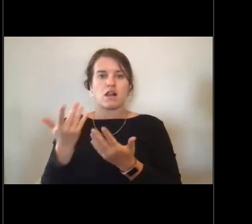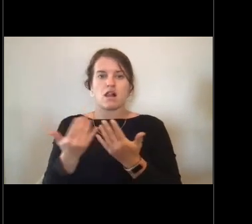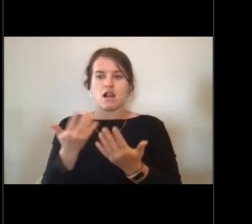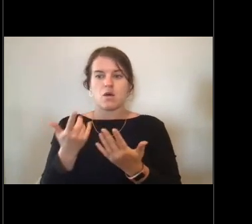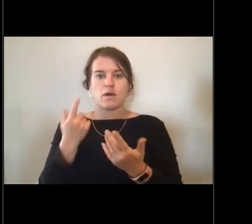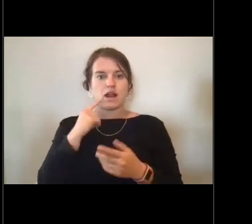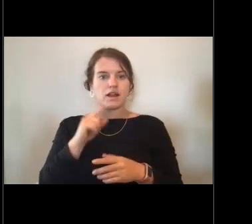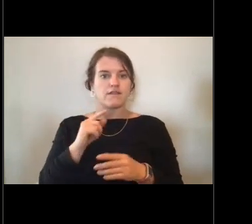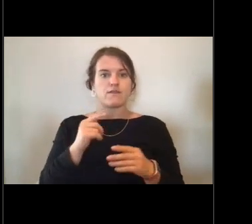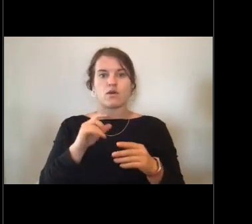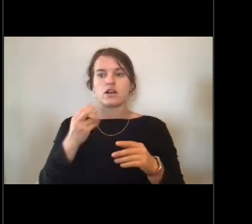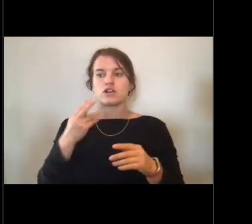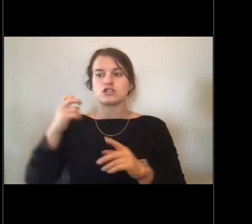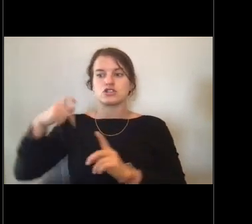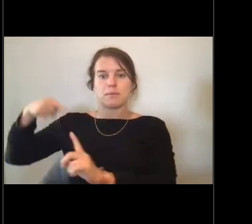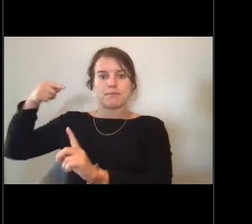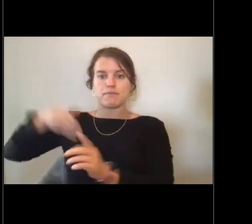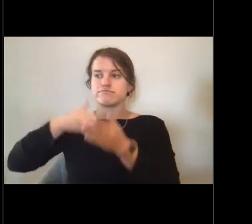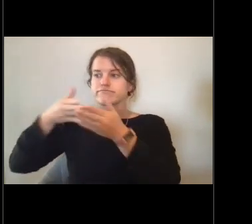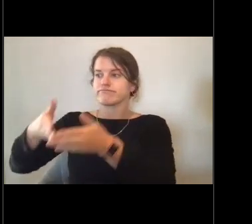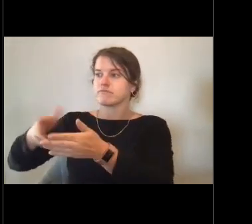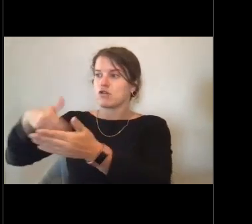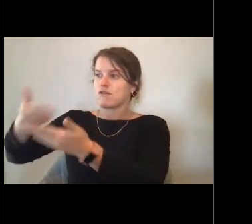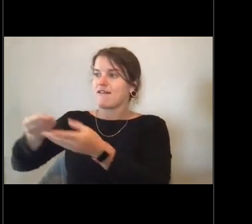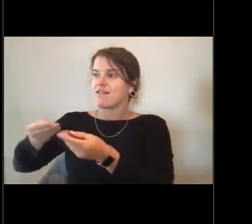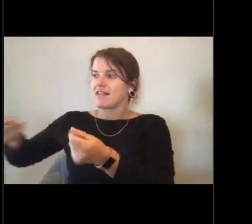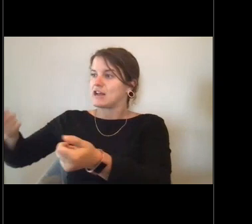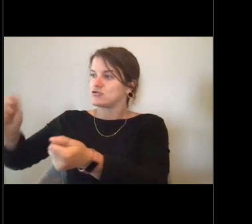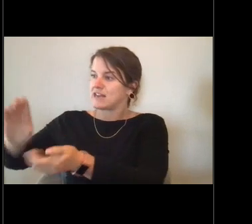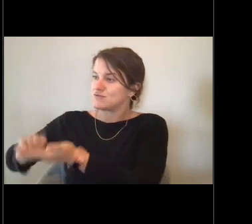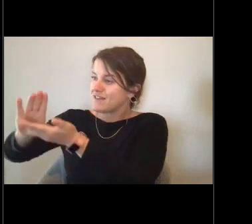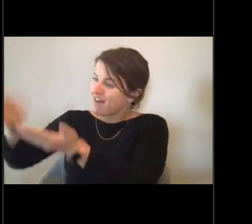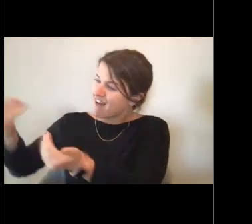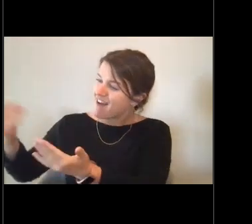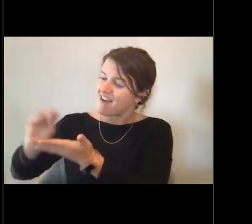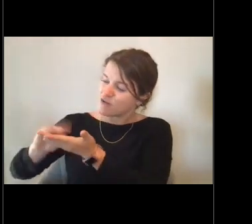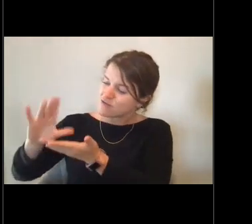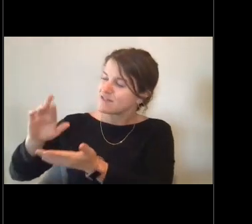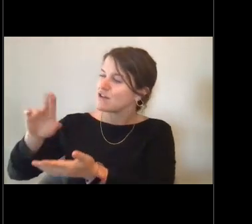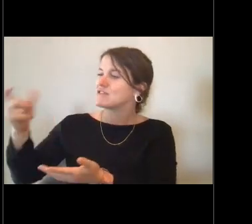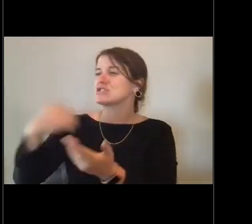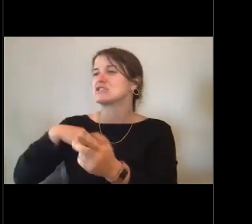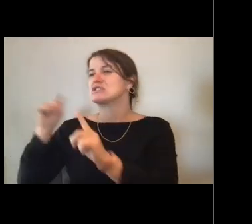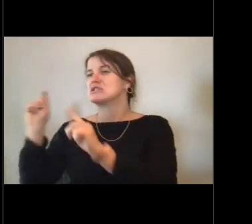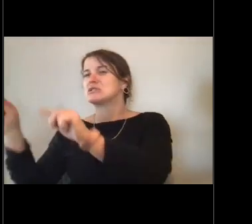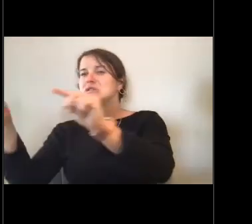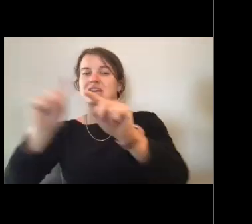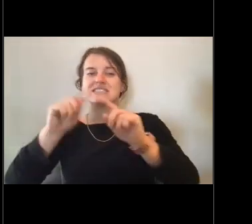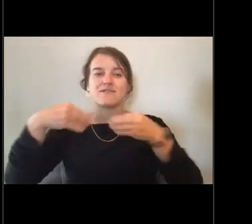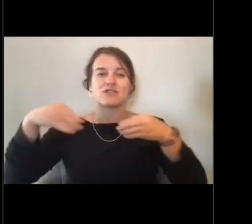trying to get their medication refilled all over town and they did not have any luck.